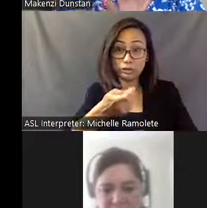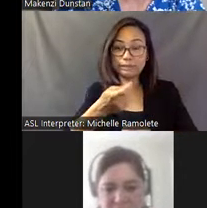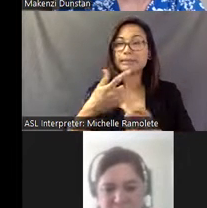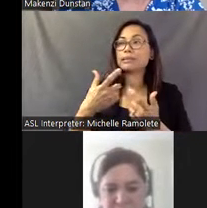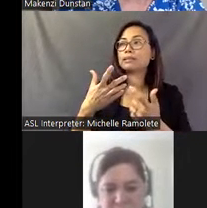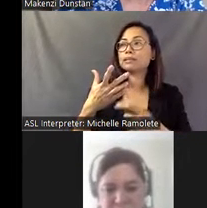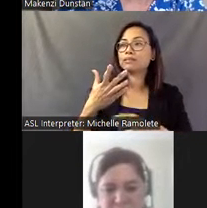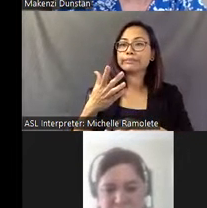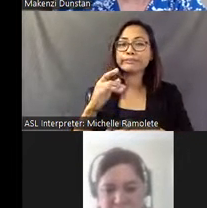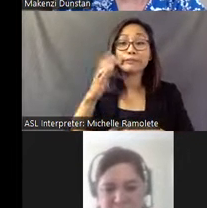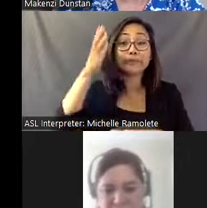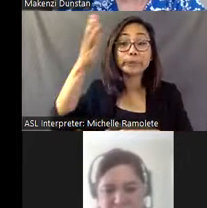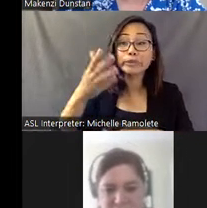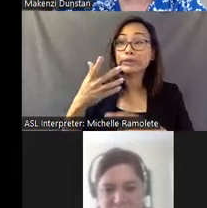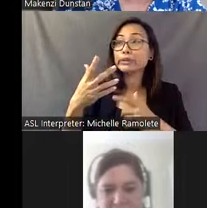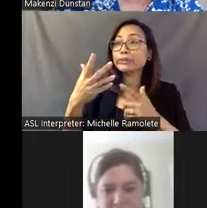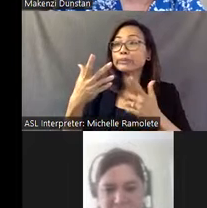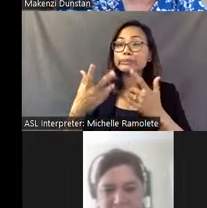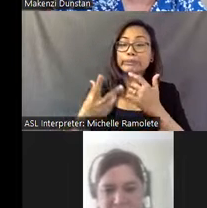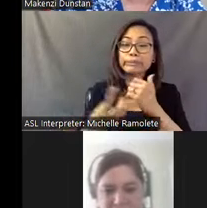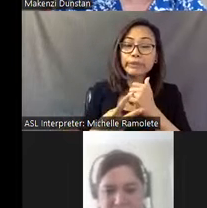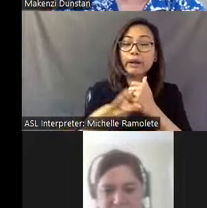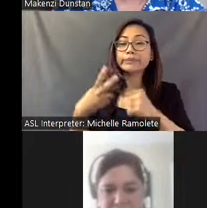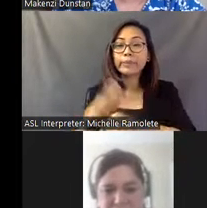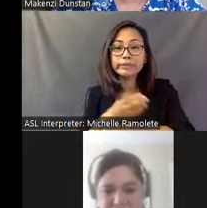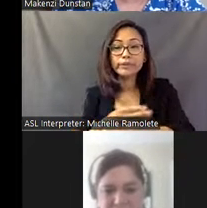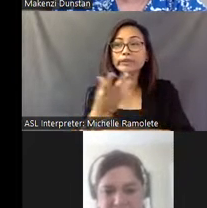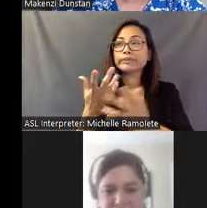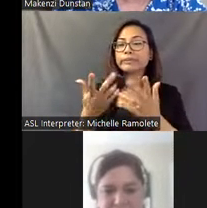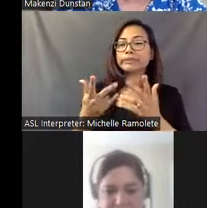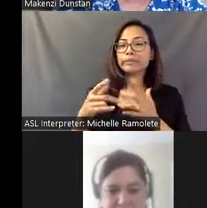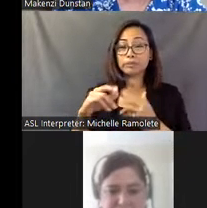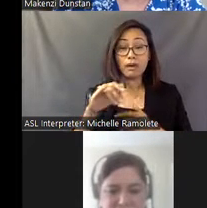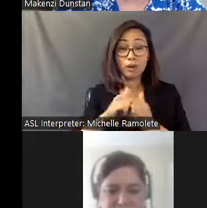if you just show up, how does it... how does it work if you'd like to come see Pasaquan in person? [Mike] Yeah.